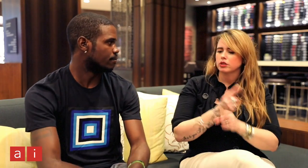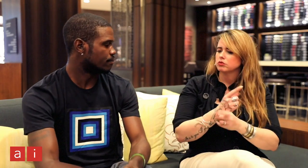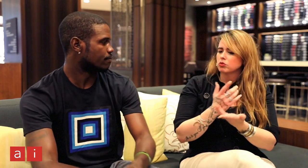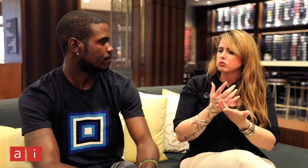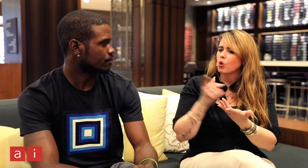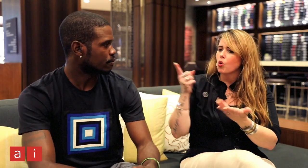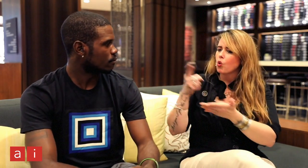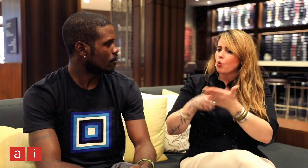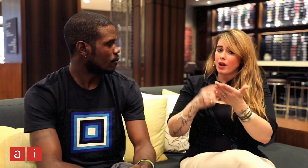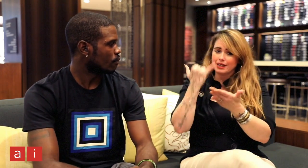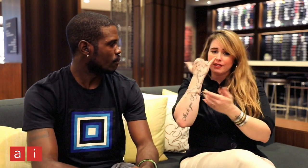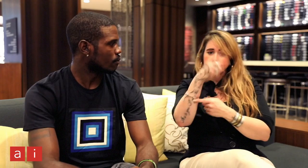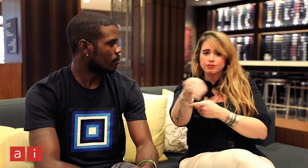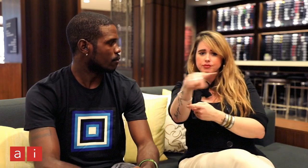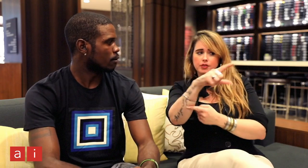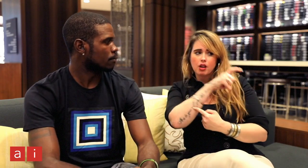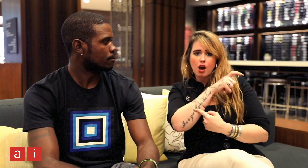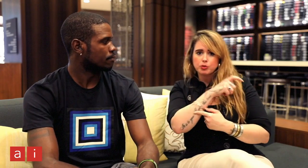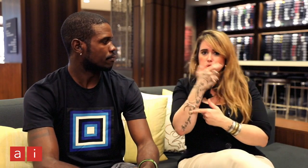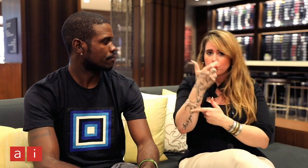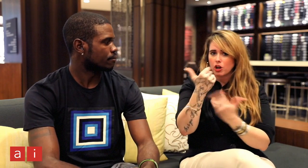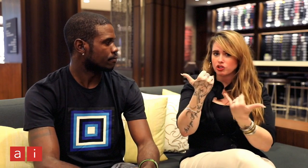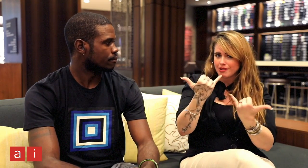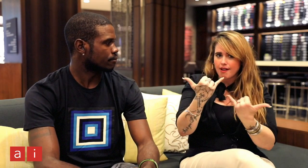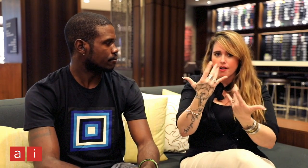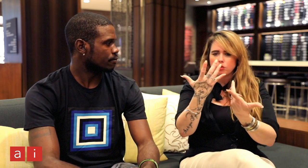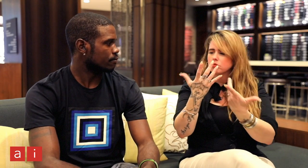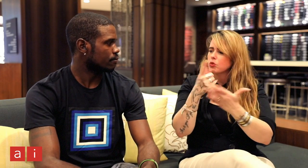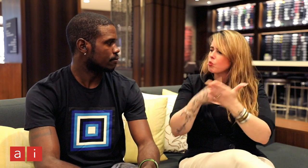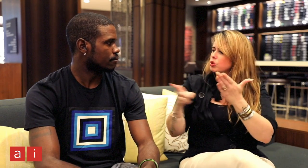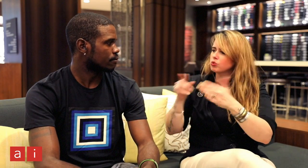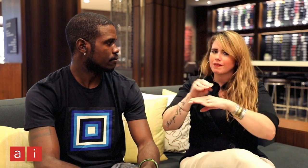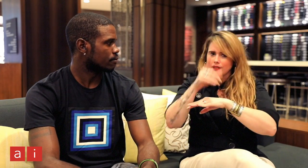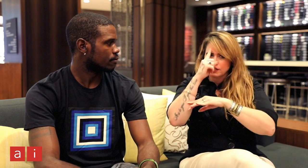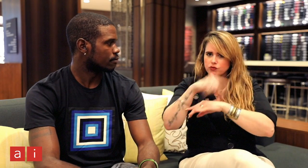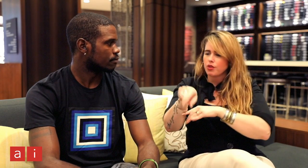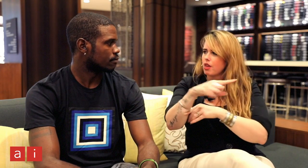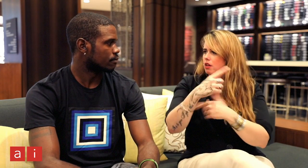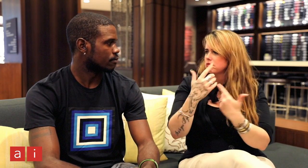Suppose we have police officers watching this now. What's your advice for them?